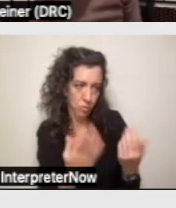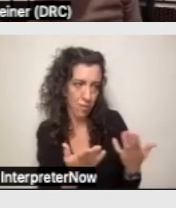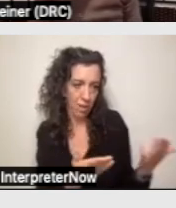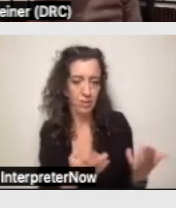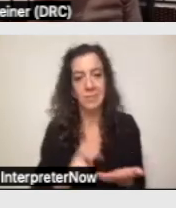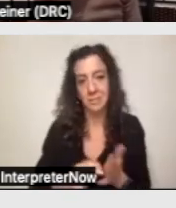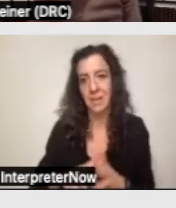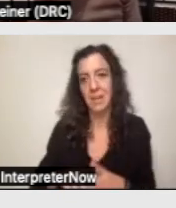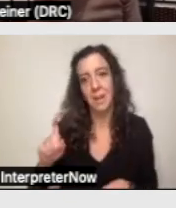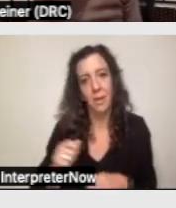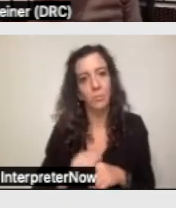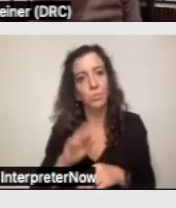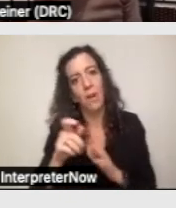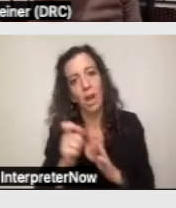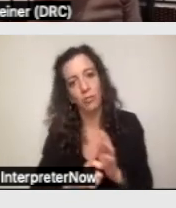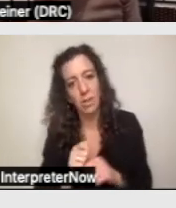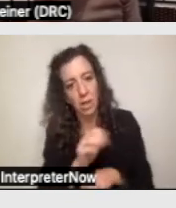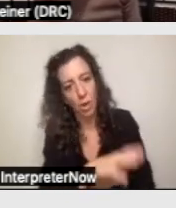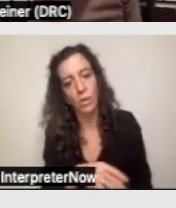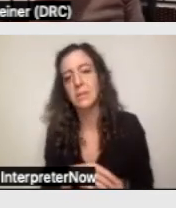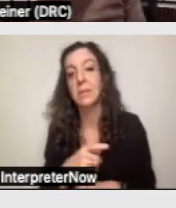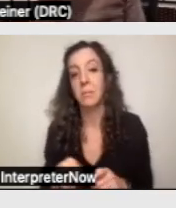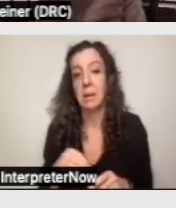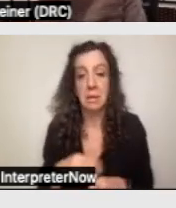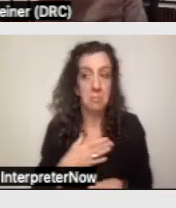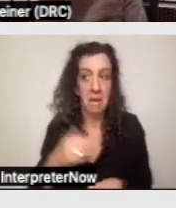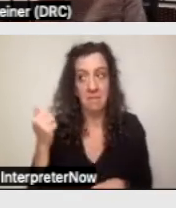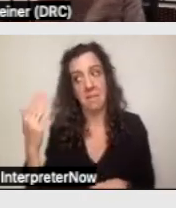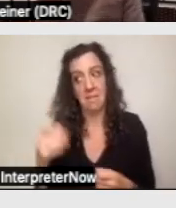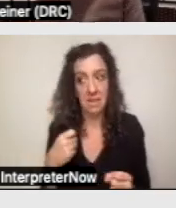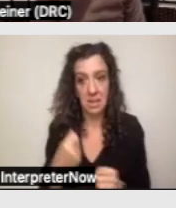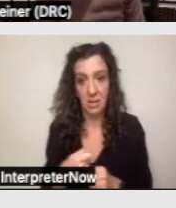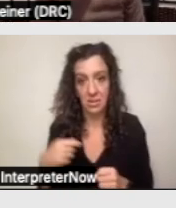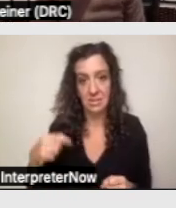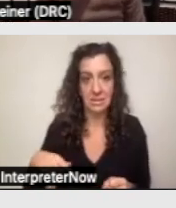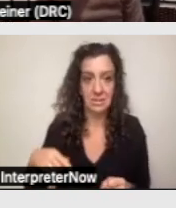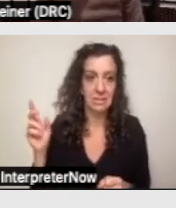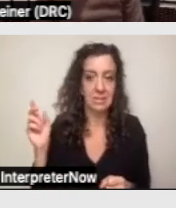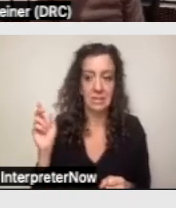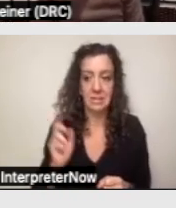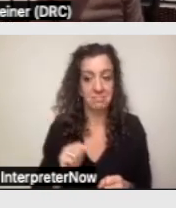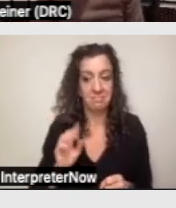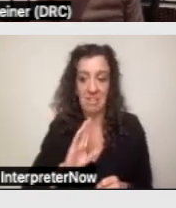Although, I will say in my 15 years at DRC, I have never heard a regional center say or